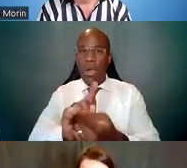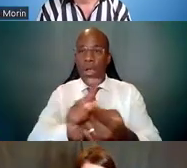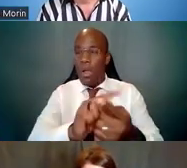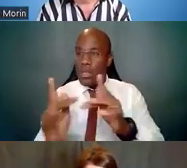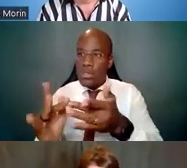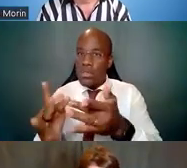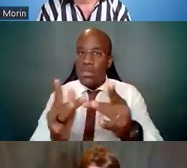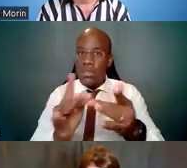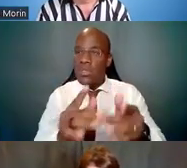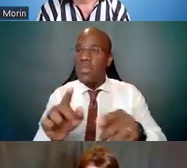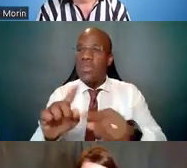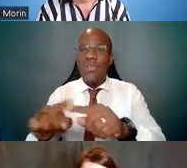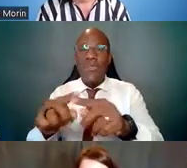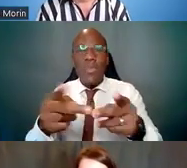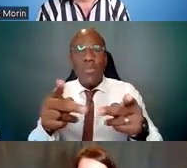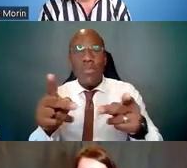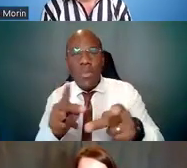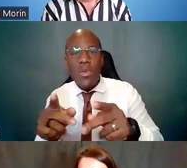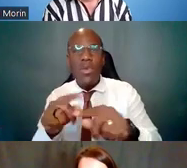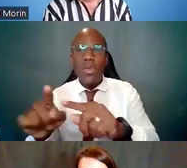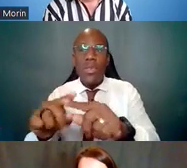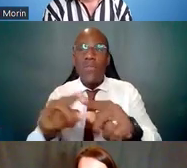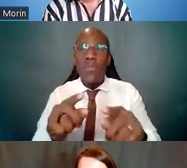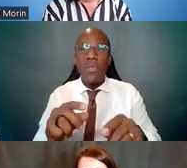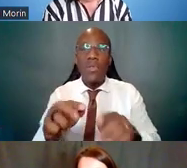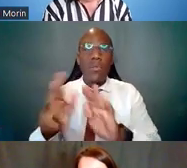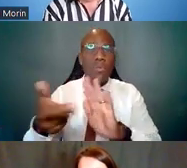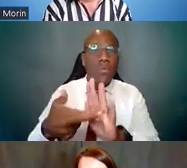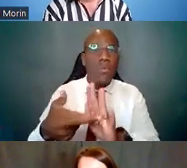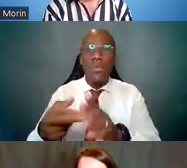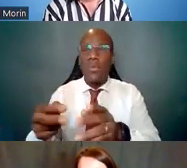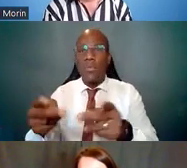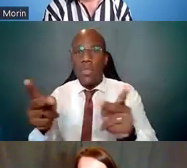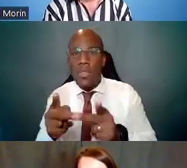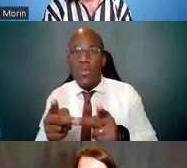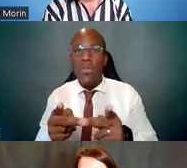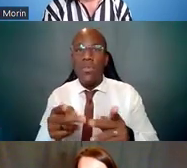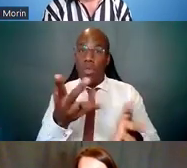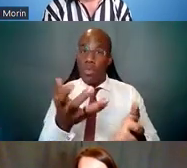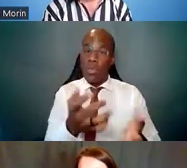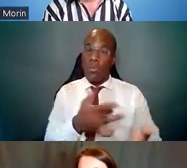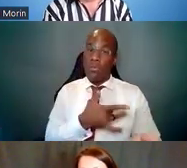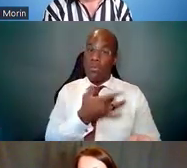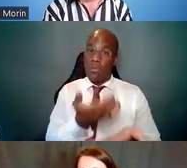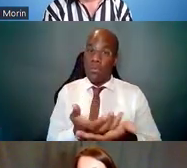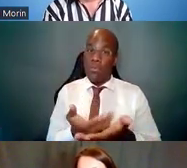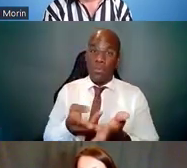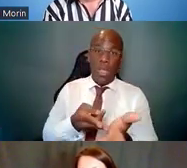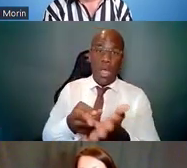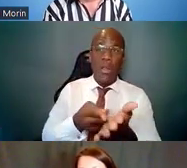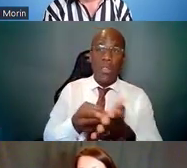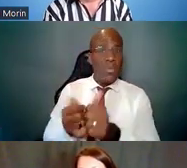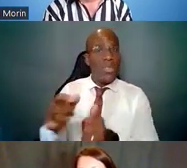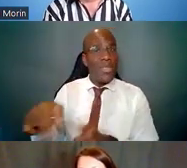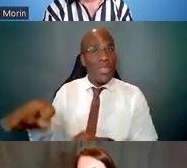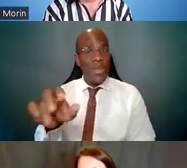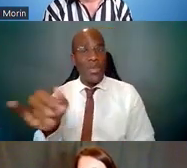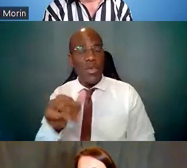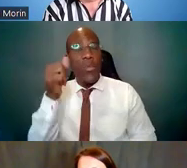and you want to be authentic when you approach them as well. But remember your pitch, which talks about your why,